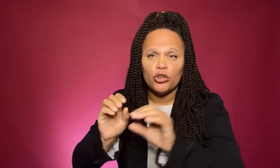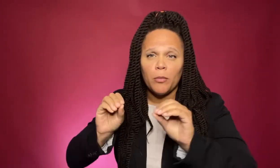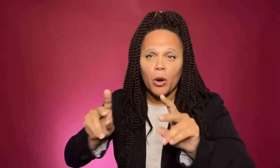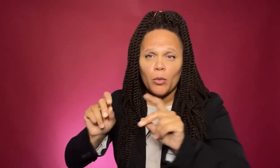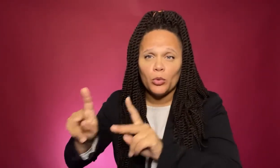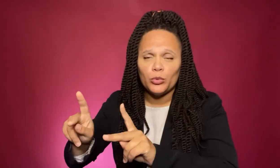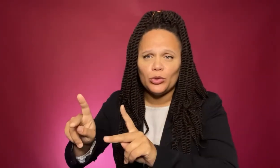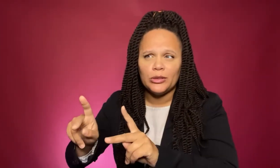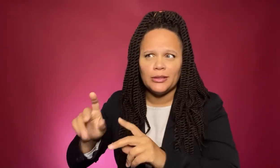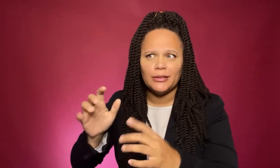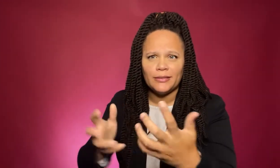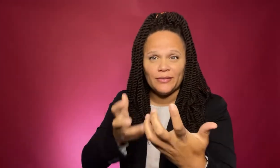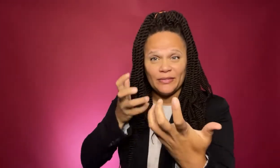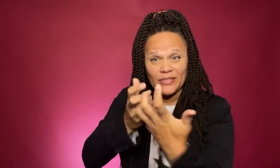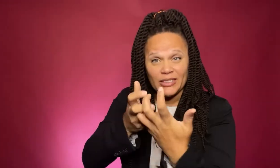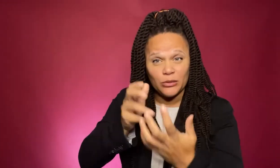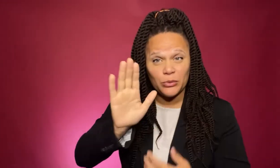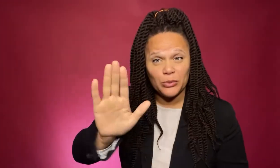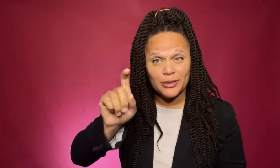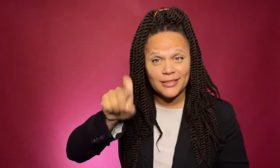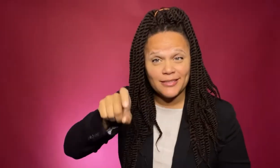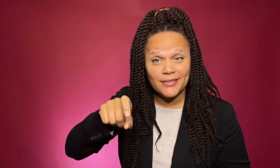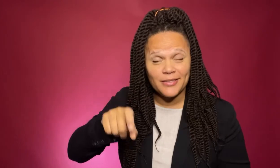opportunities that fit your needs.